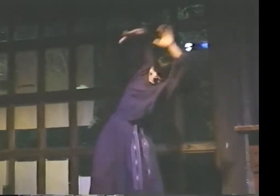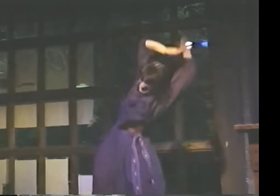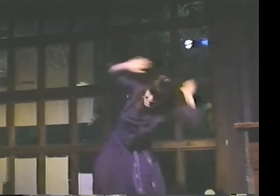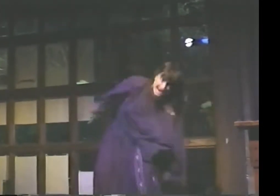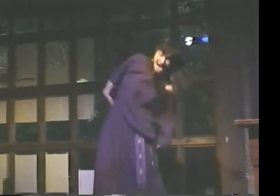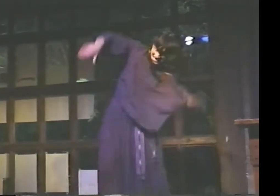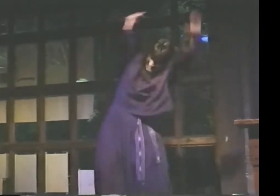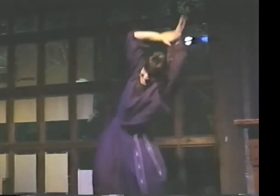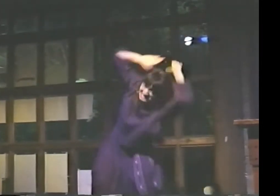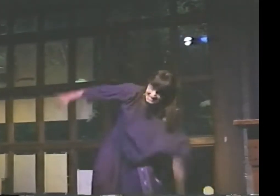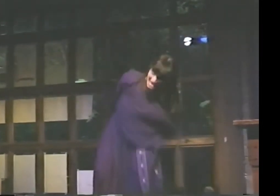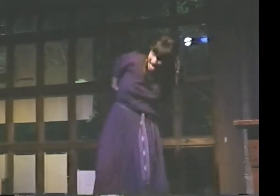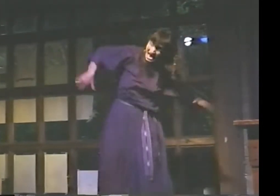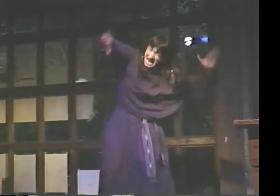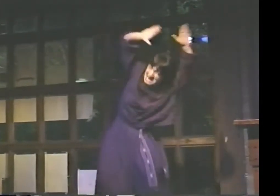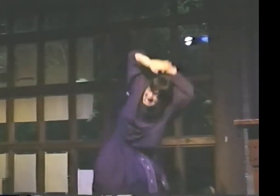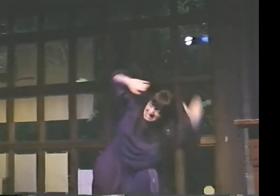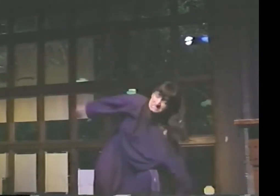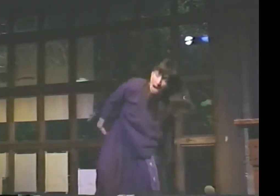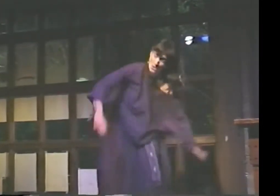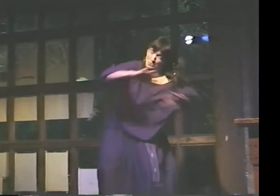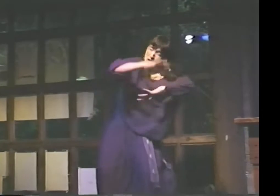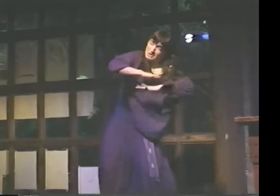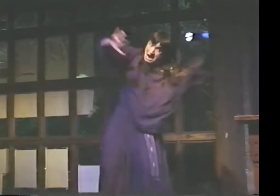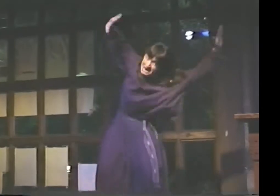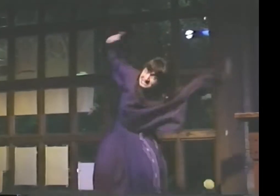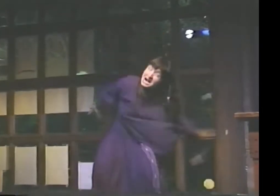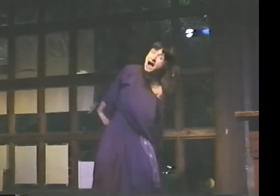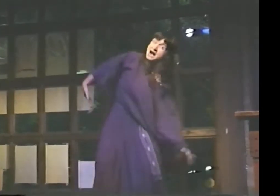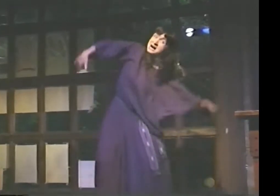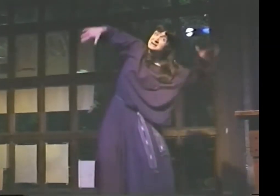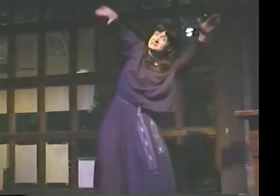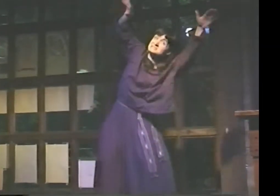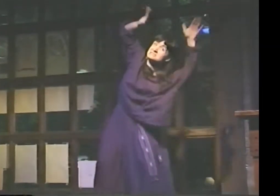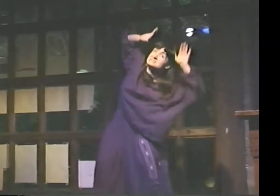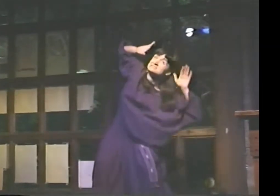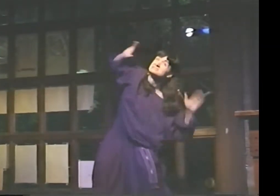"I WILL FLY BACK UP, UP,